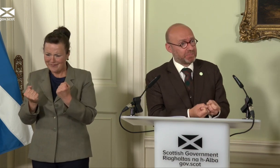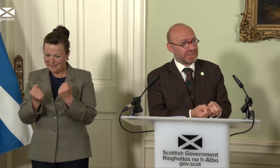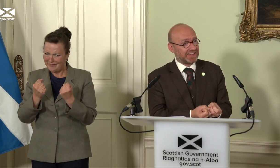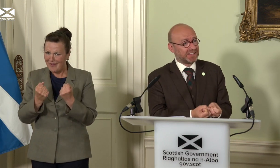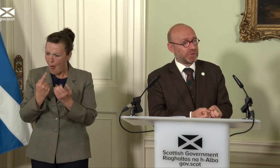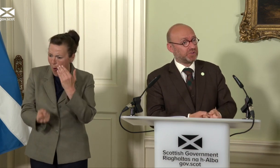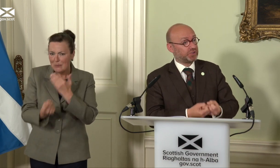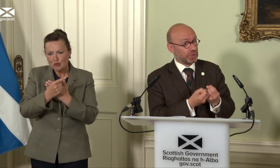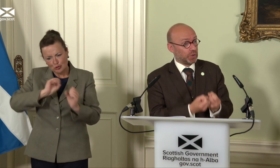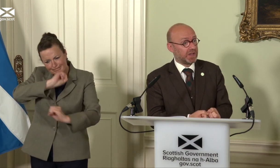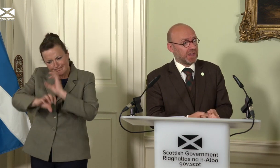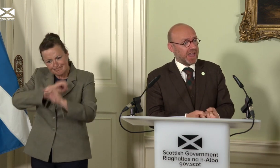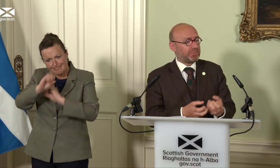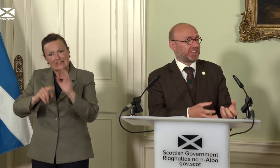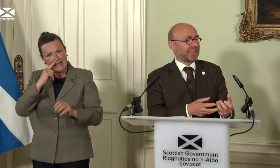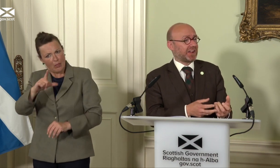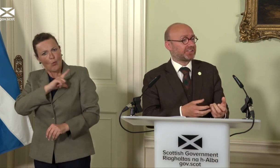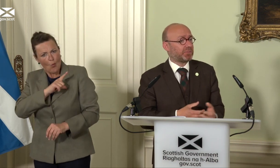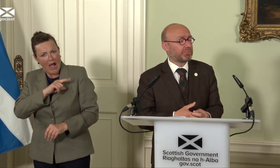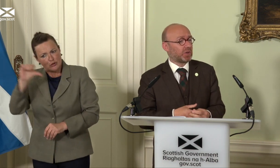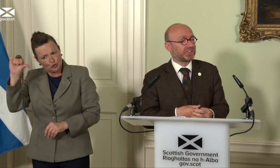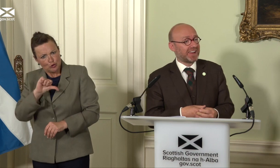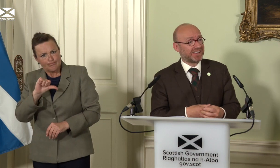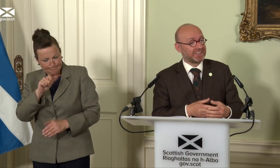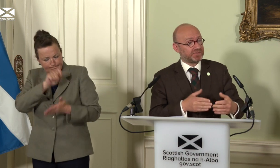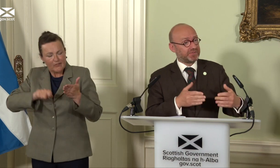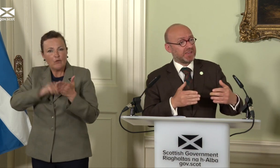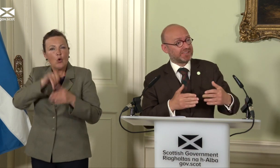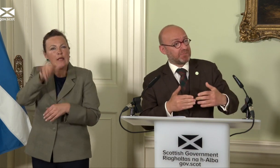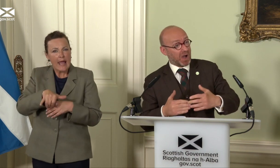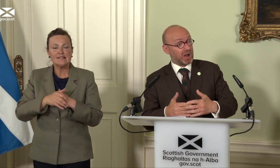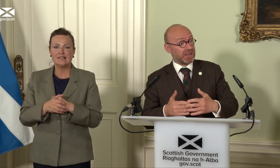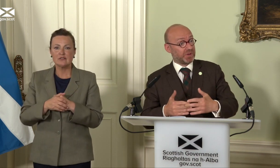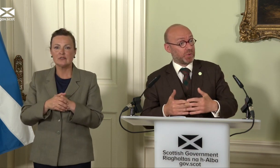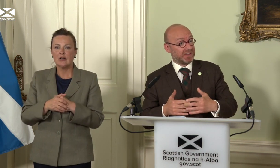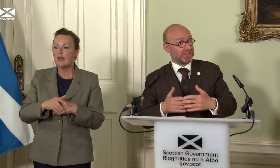in that situation should look in particular at some of the policy areas that sit partly between